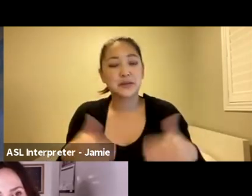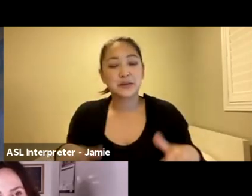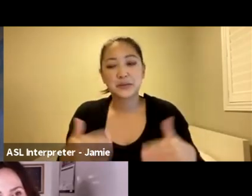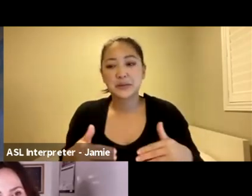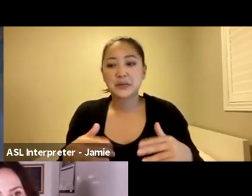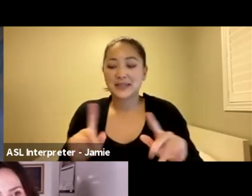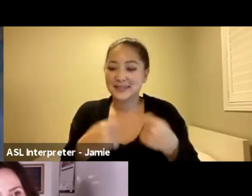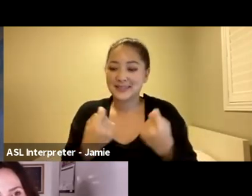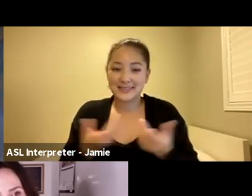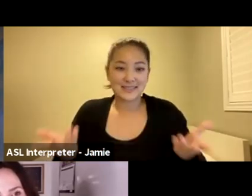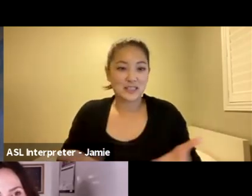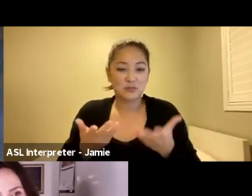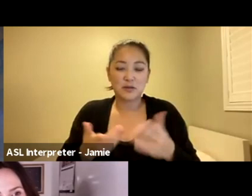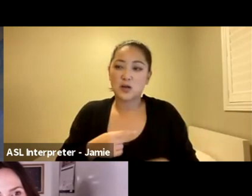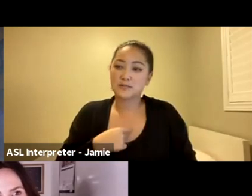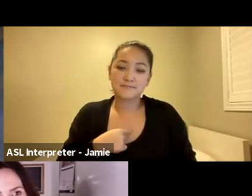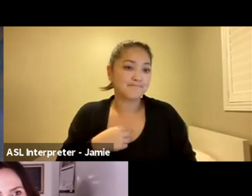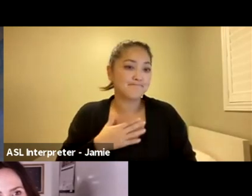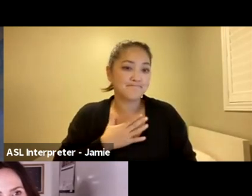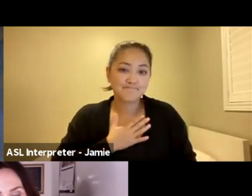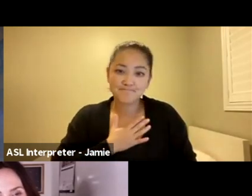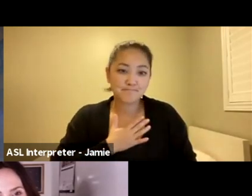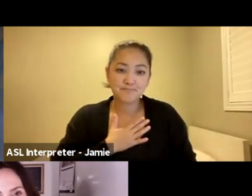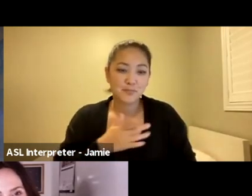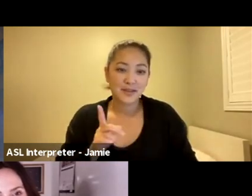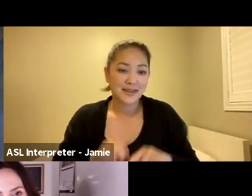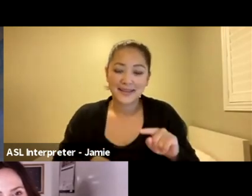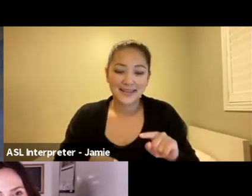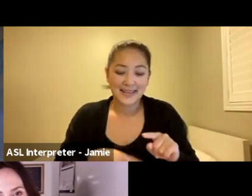Personally, I really can't express how happy I am about